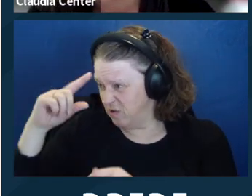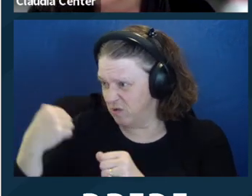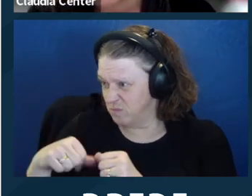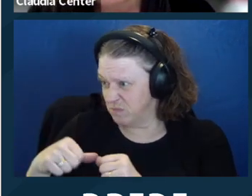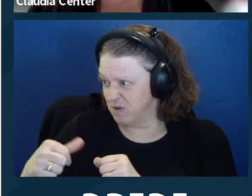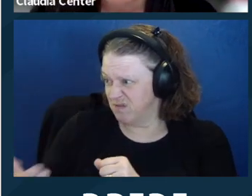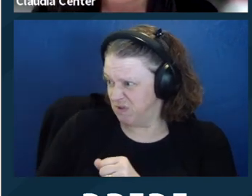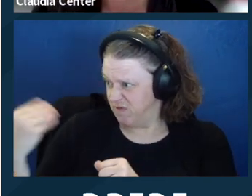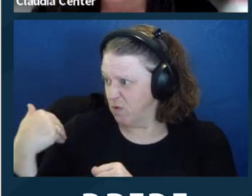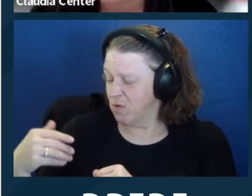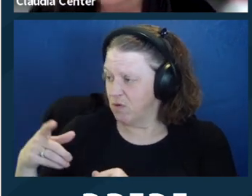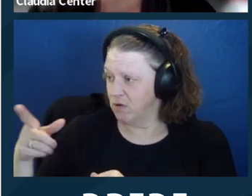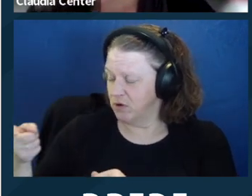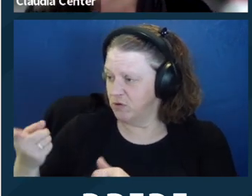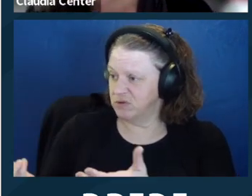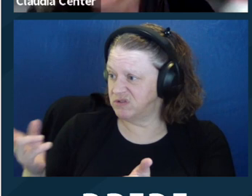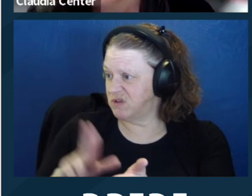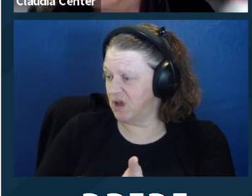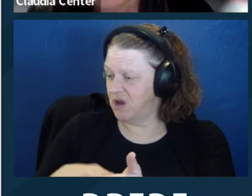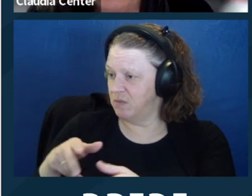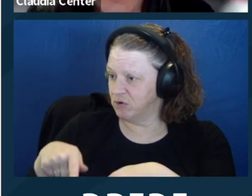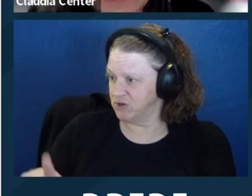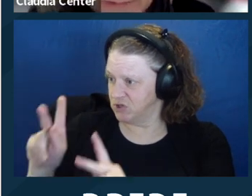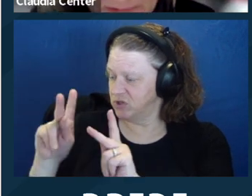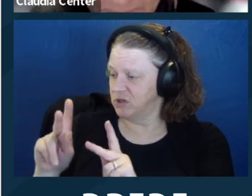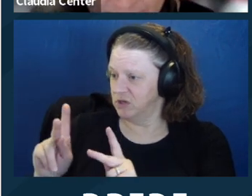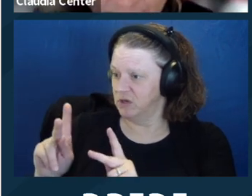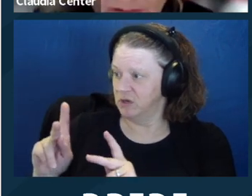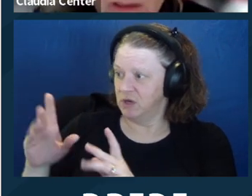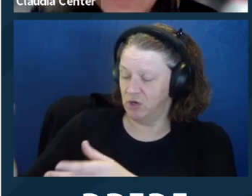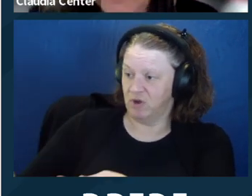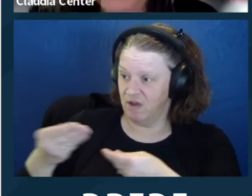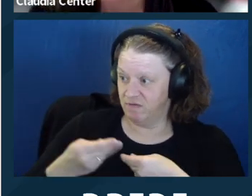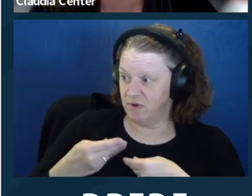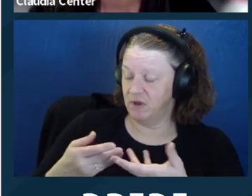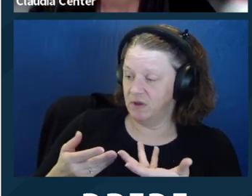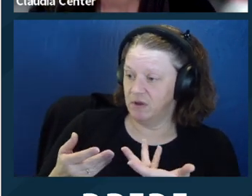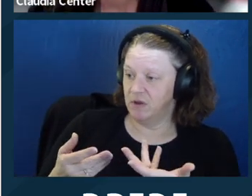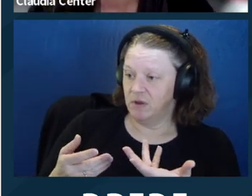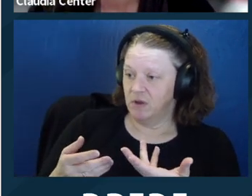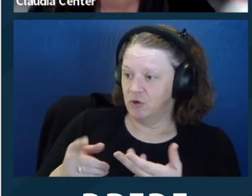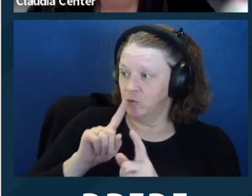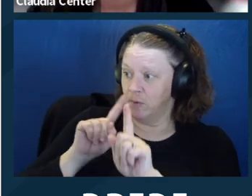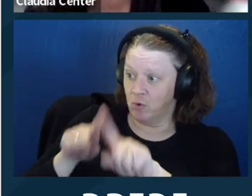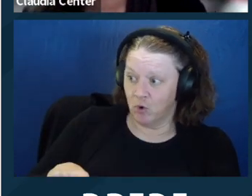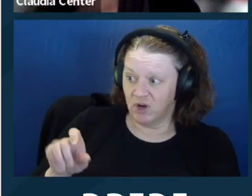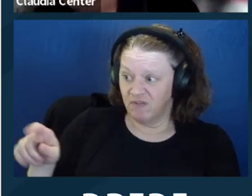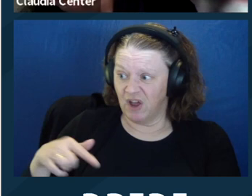report that, you know, I think you've lost your capacity? You know, I'm about to do that.